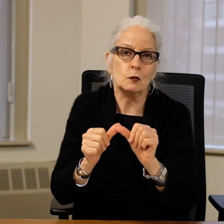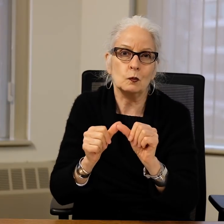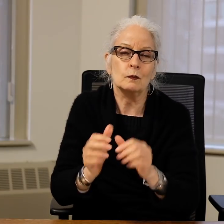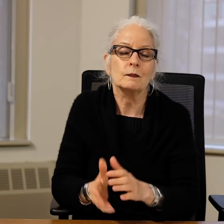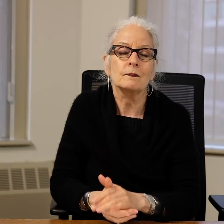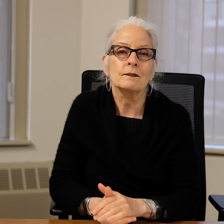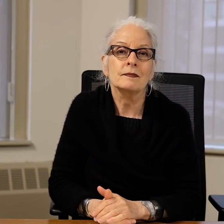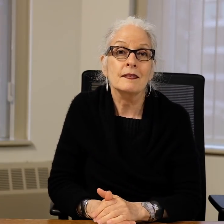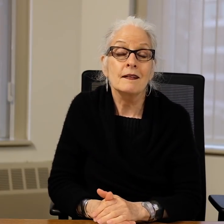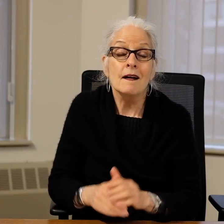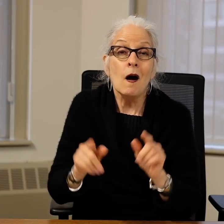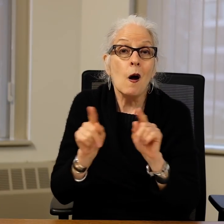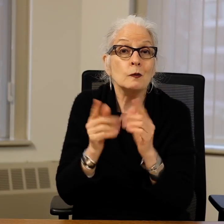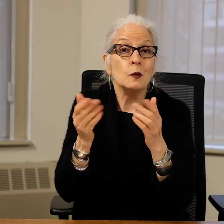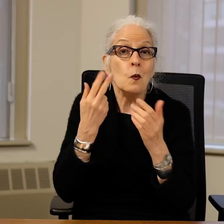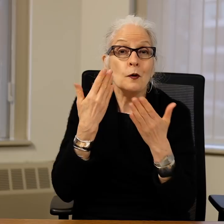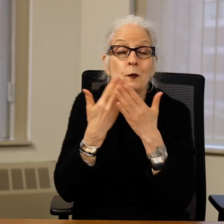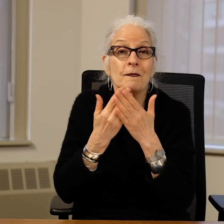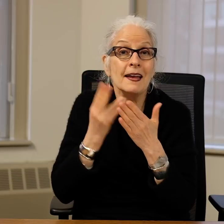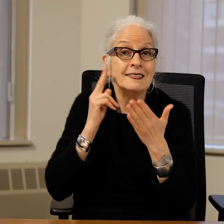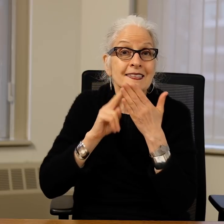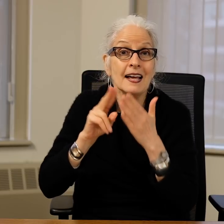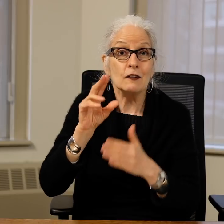continuation of access.